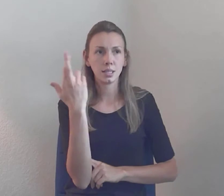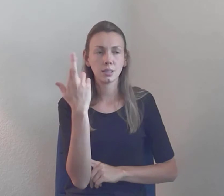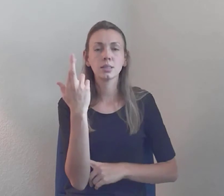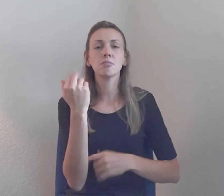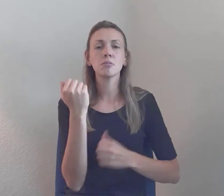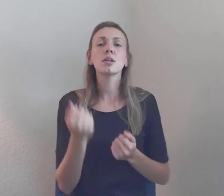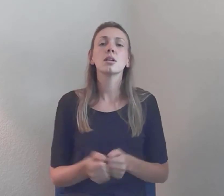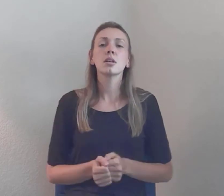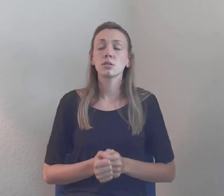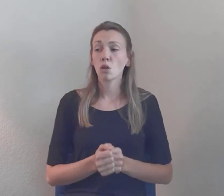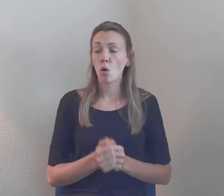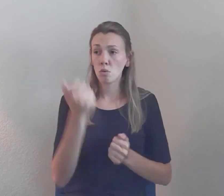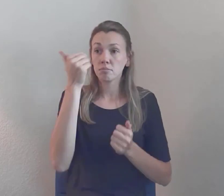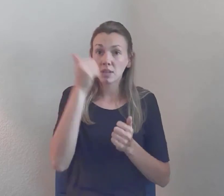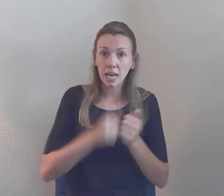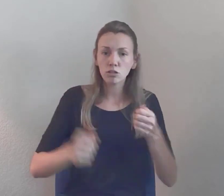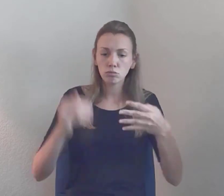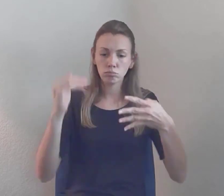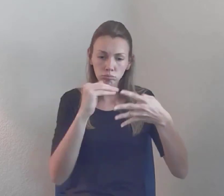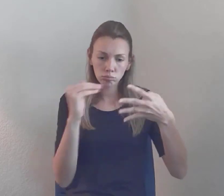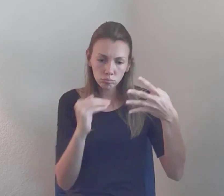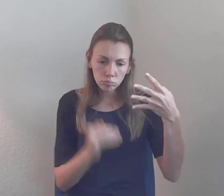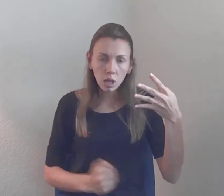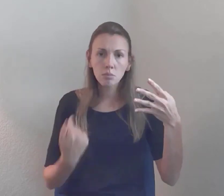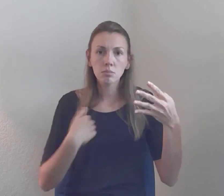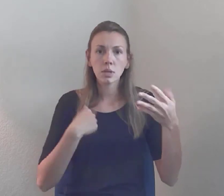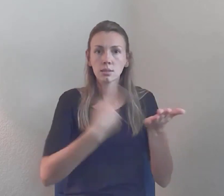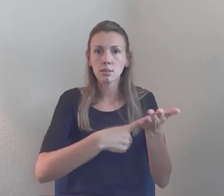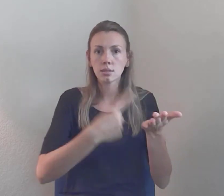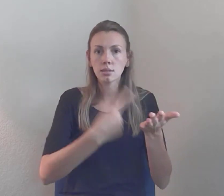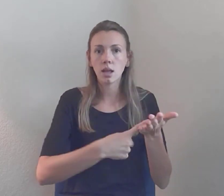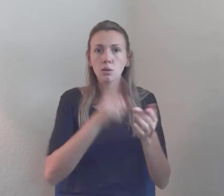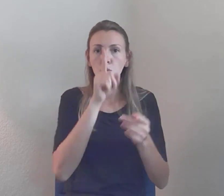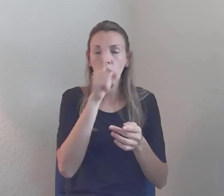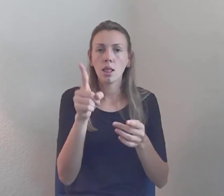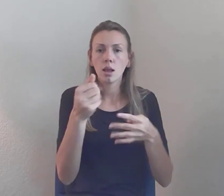it's followed by what was going on in the broader disability rights world,